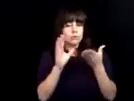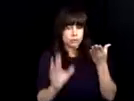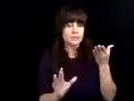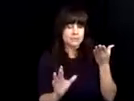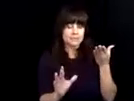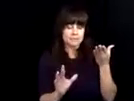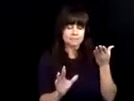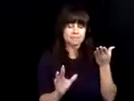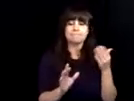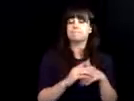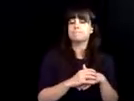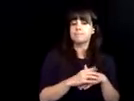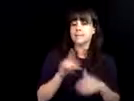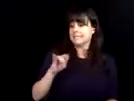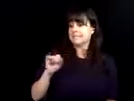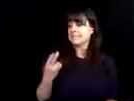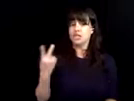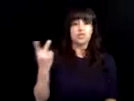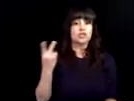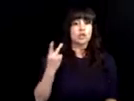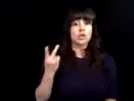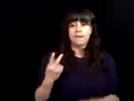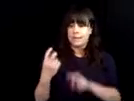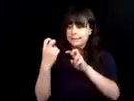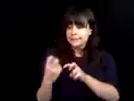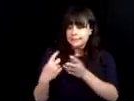in that opportunity. Some of them came back and provided mentorship to